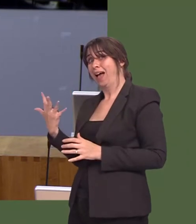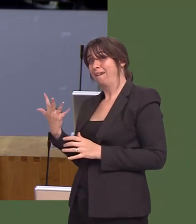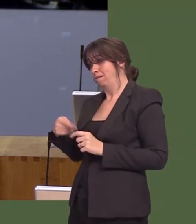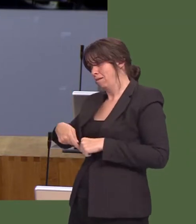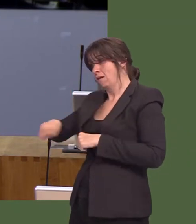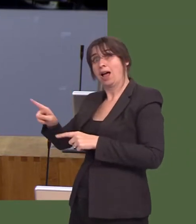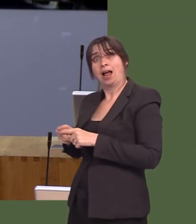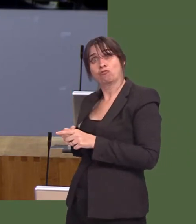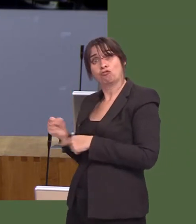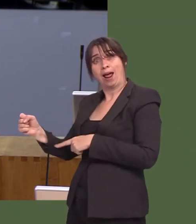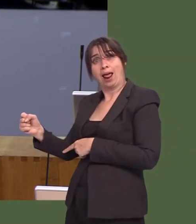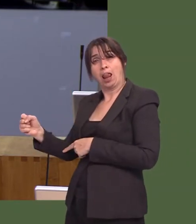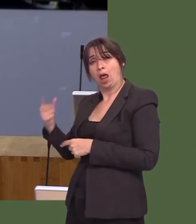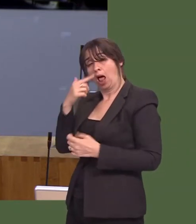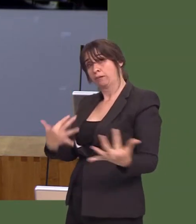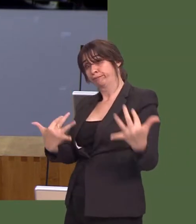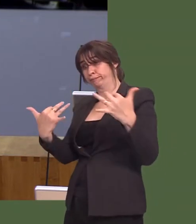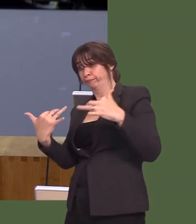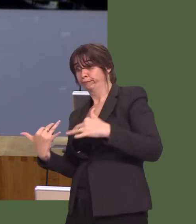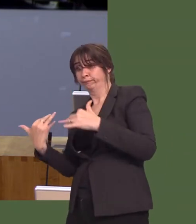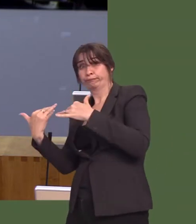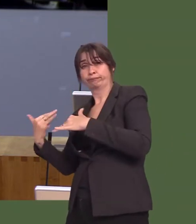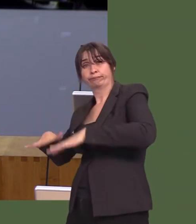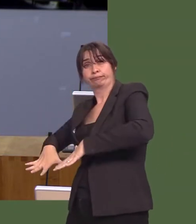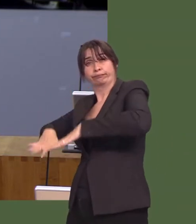Iíd be grateful, First Minister, if you could step up to the plate and take a lead on this